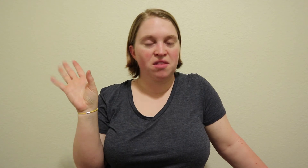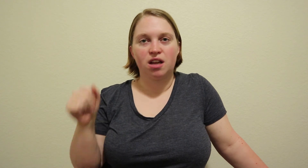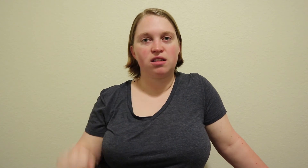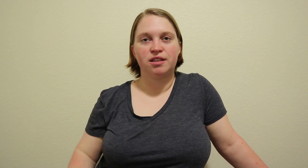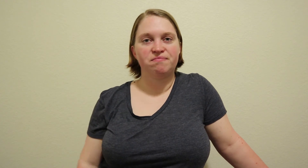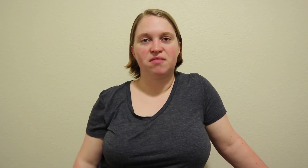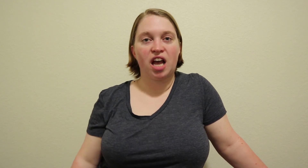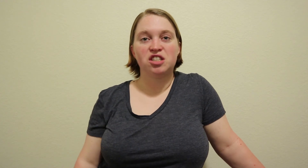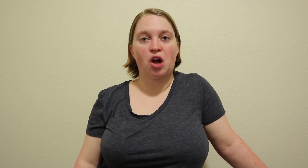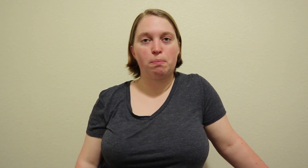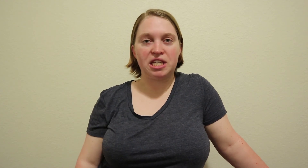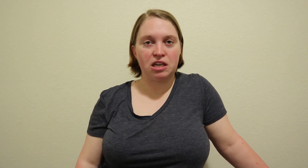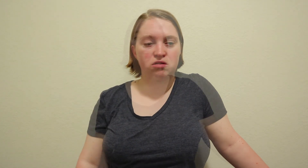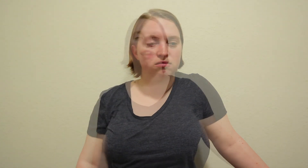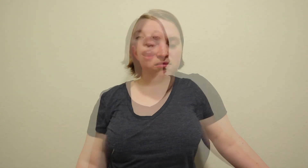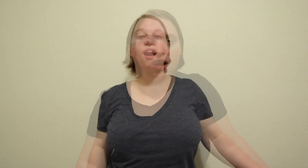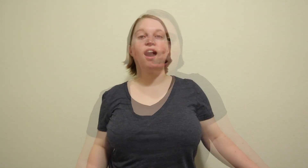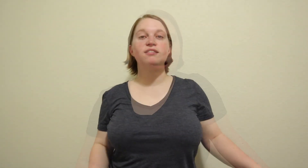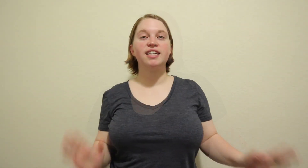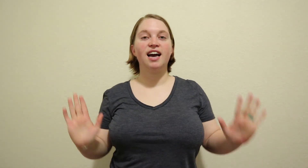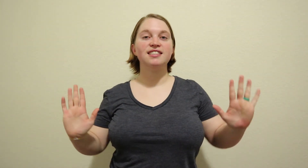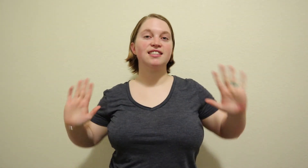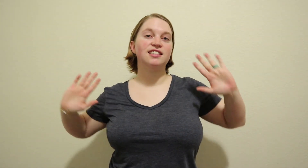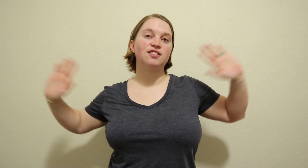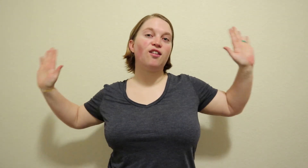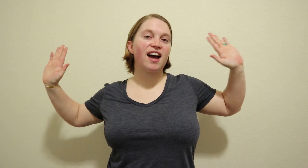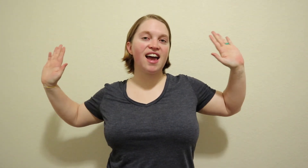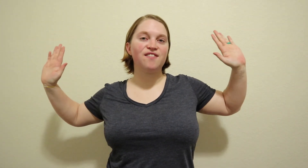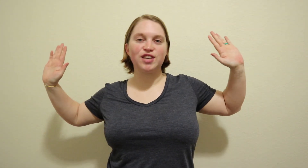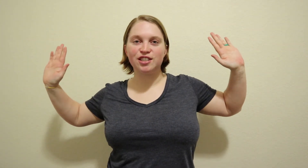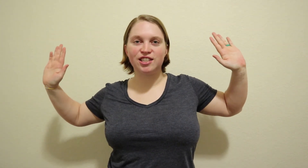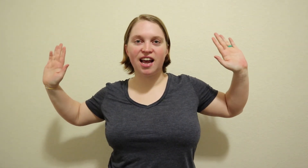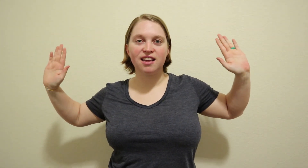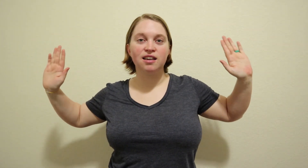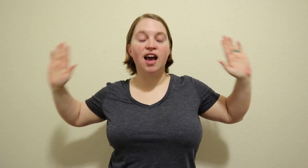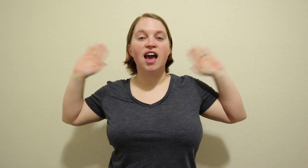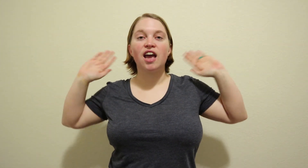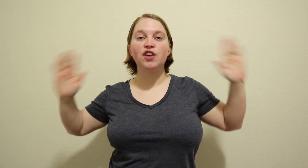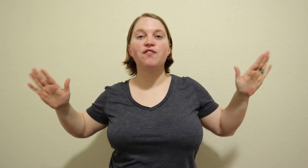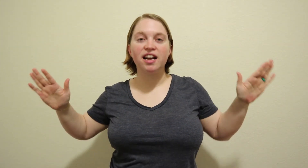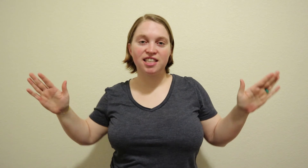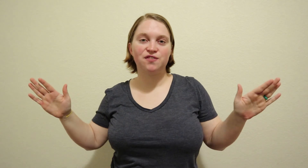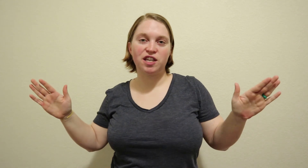Like it's not a big deal All right, guys, this is all I have for you today if you find this video